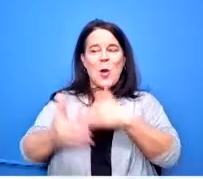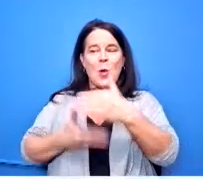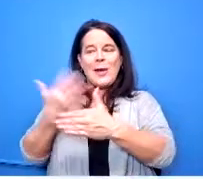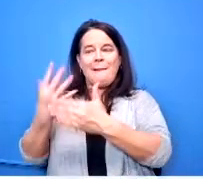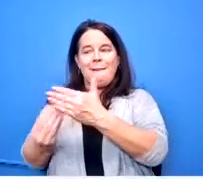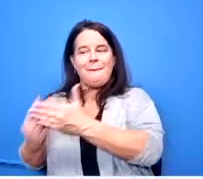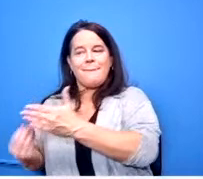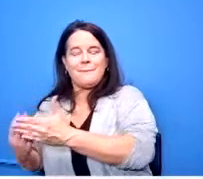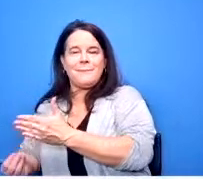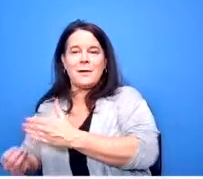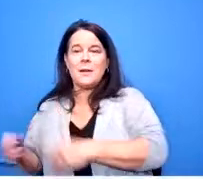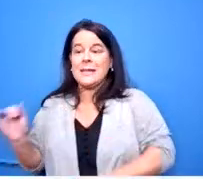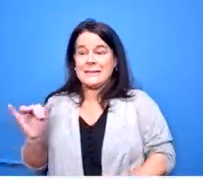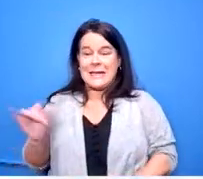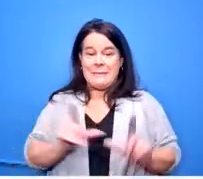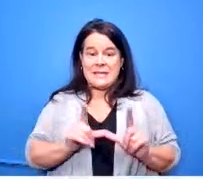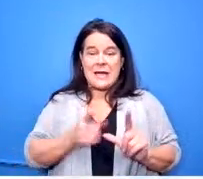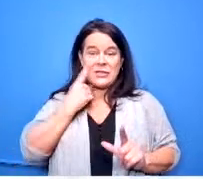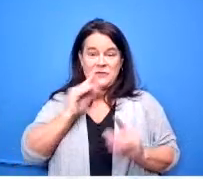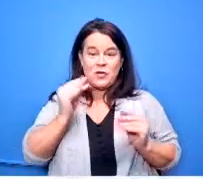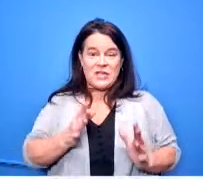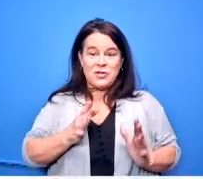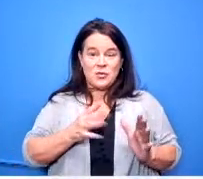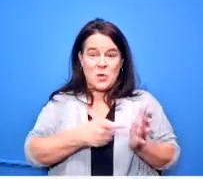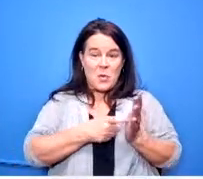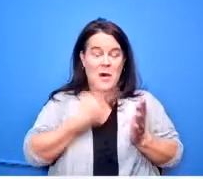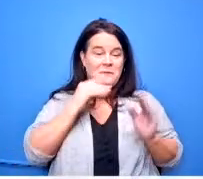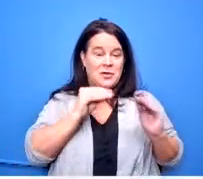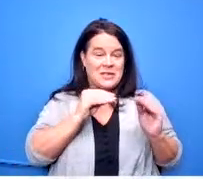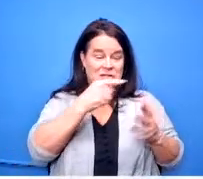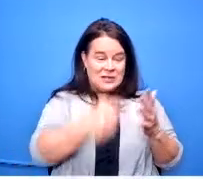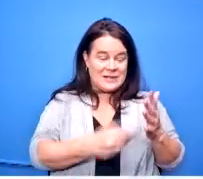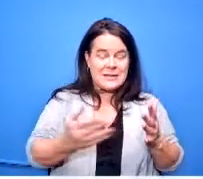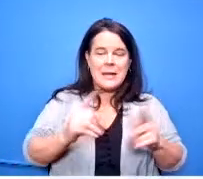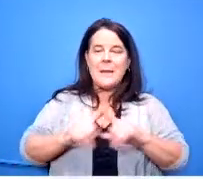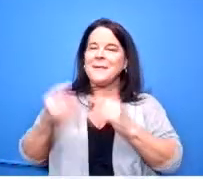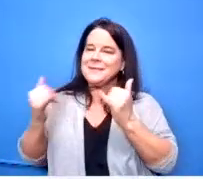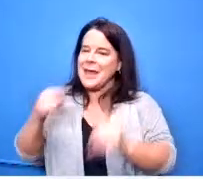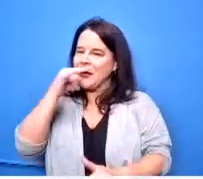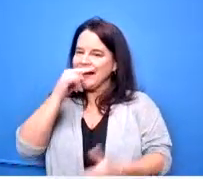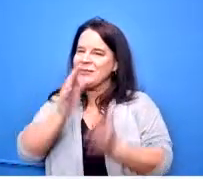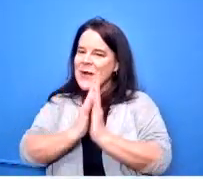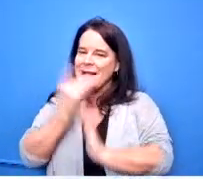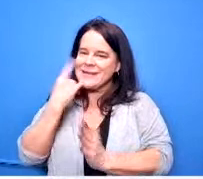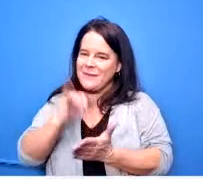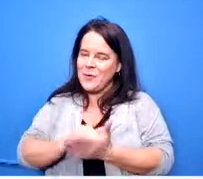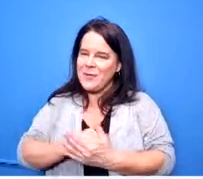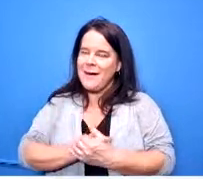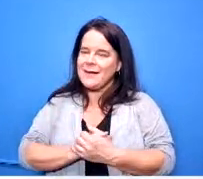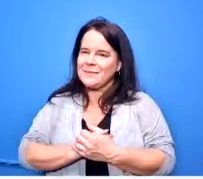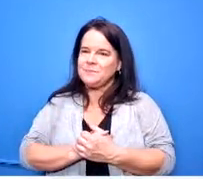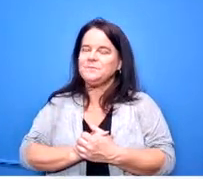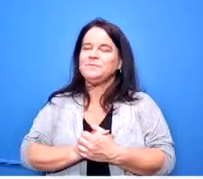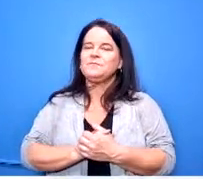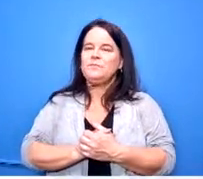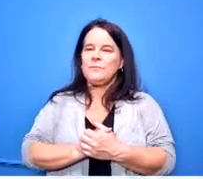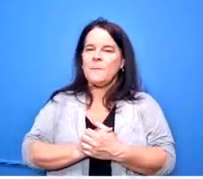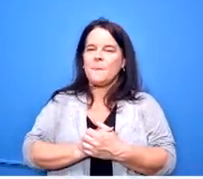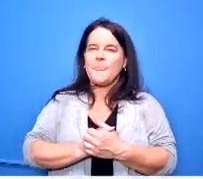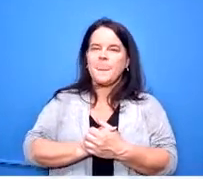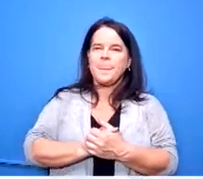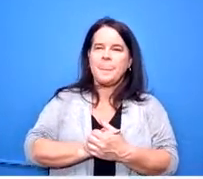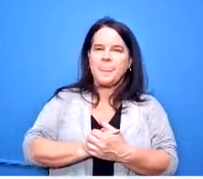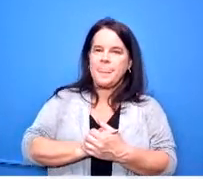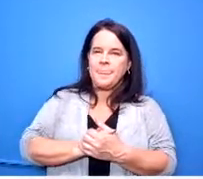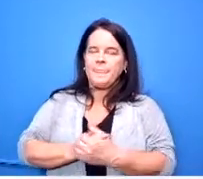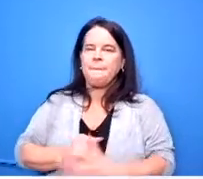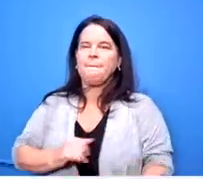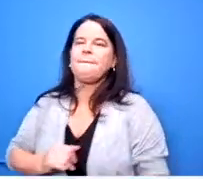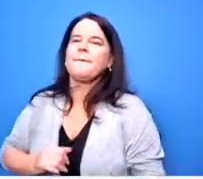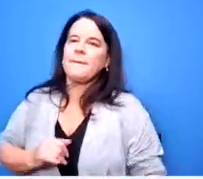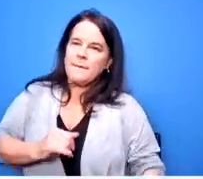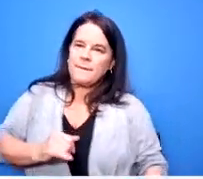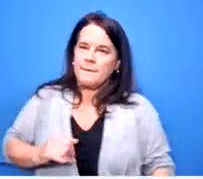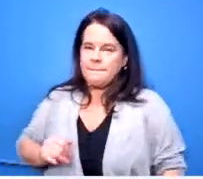for teachers um but we do hear kids asking for that so in our in our college career ready course